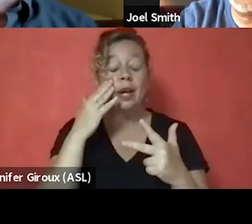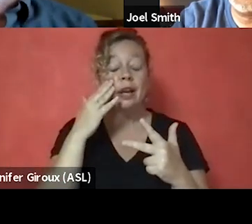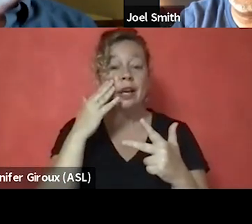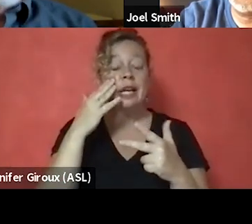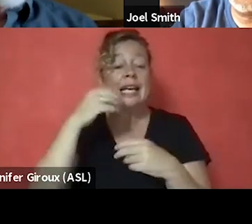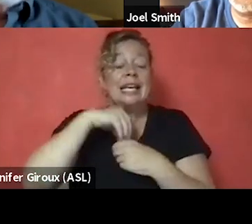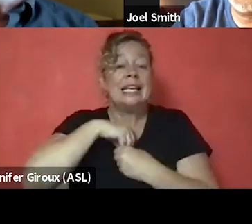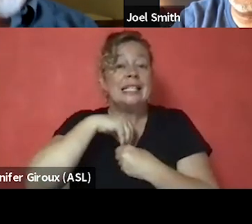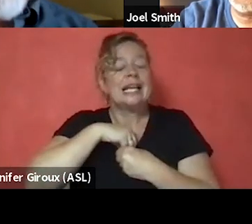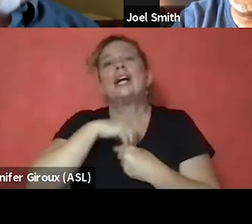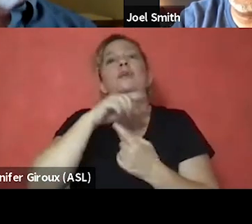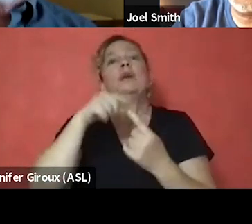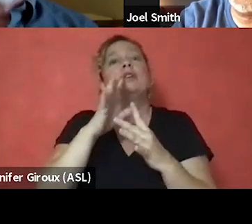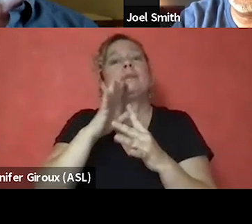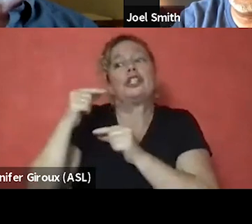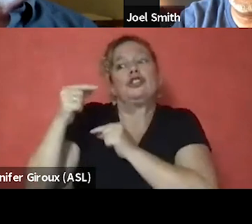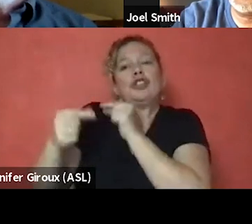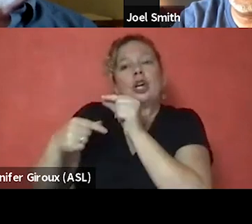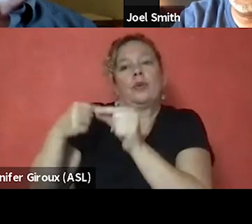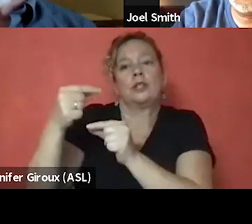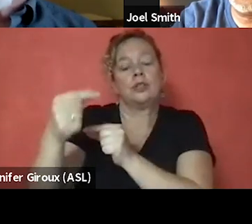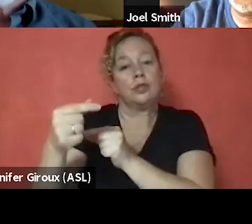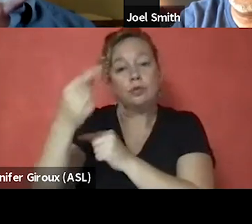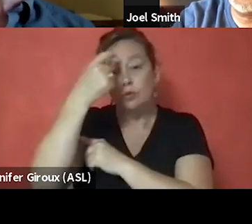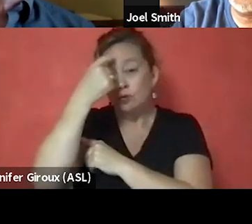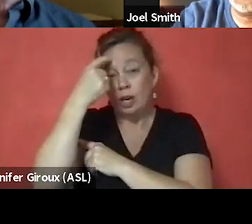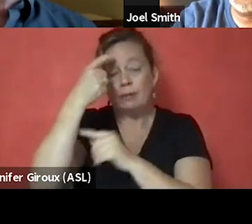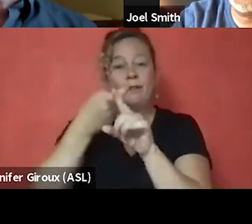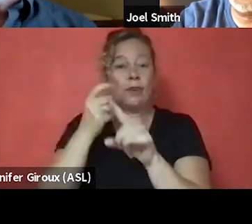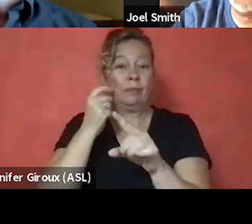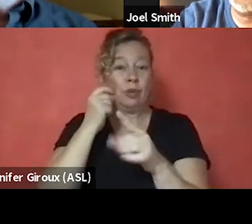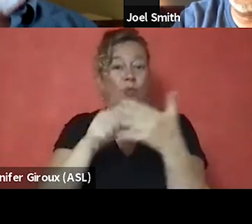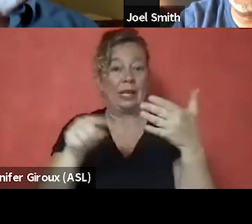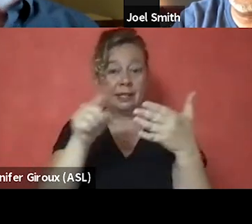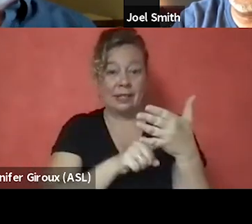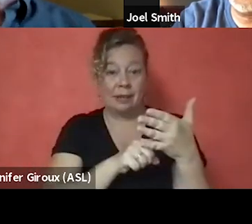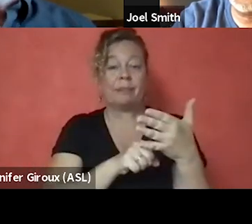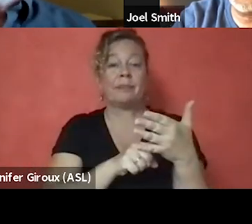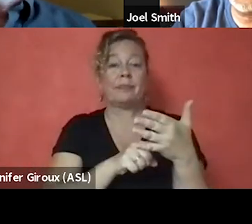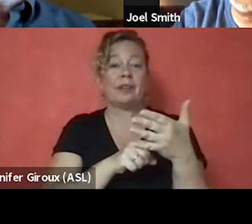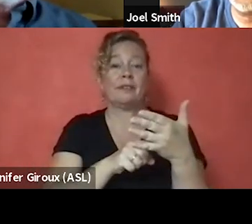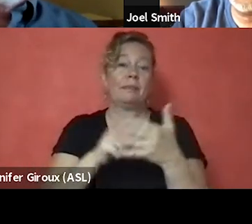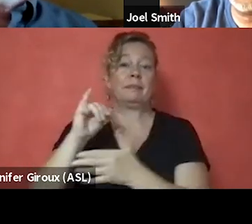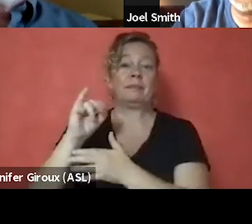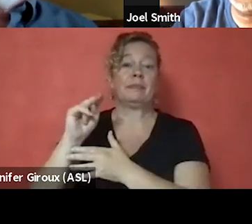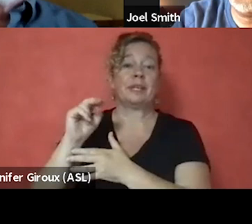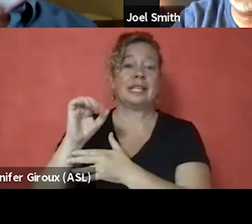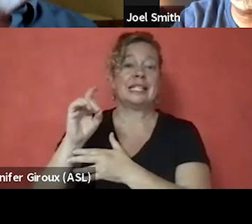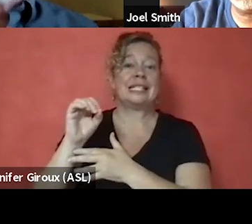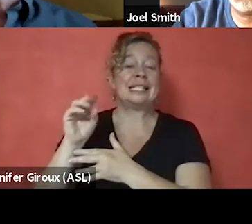when we talk about generational trauma from racism, from insidious trauma related to racism